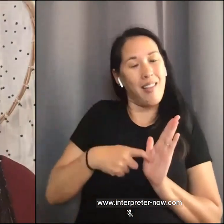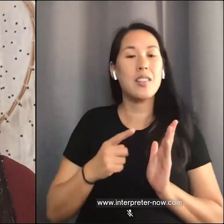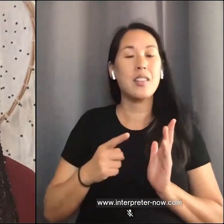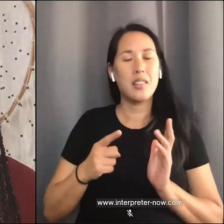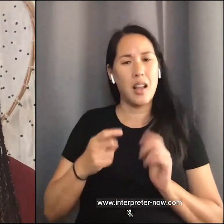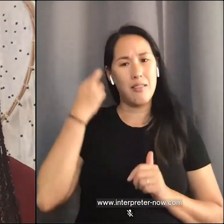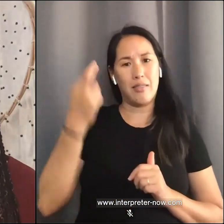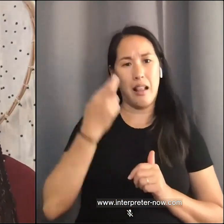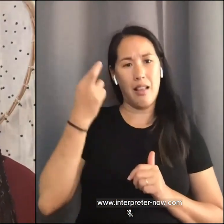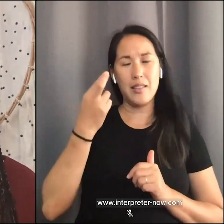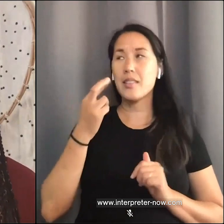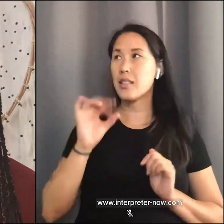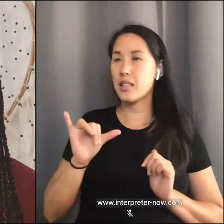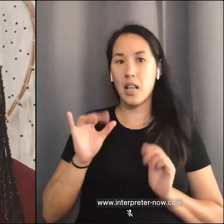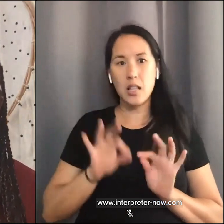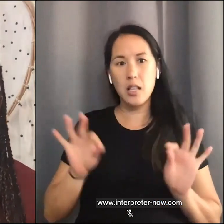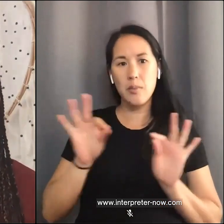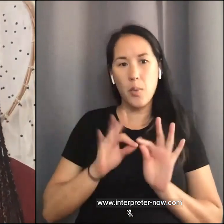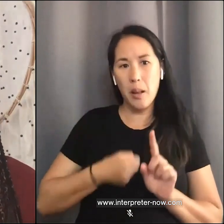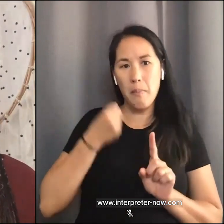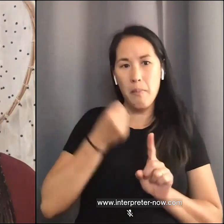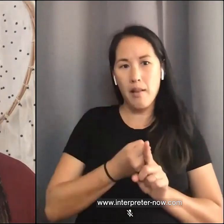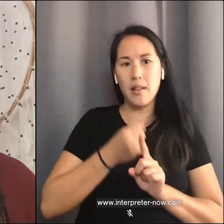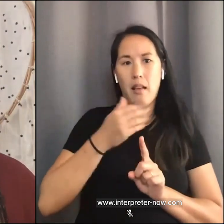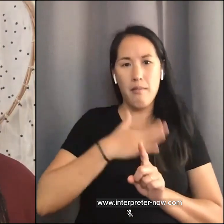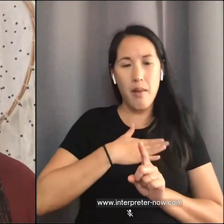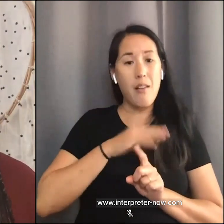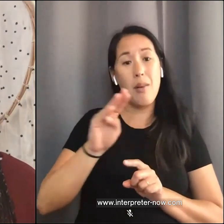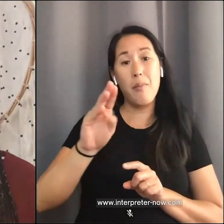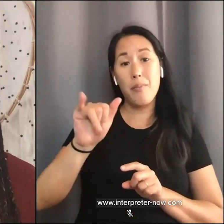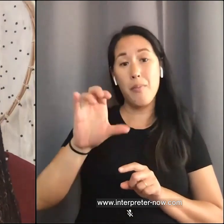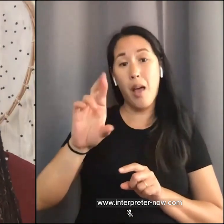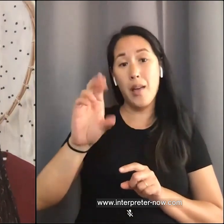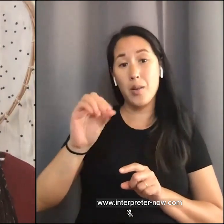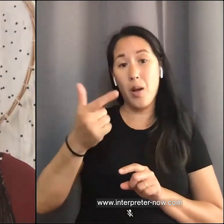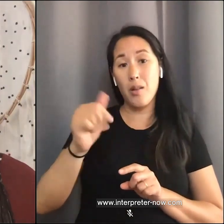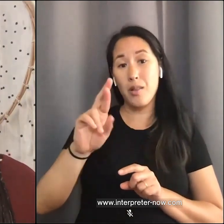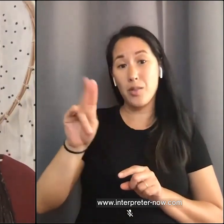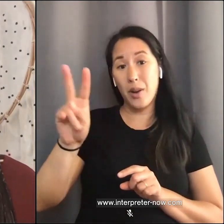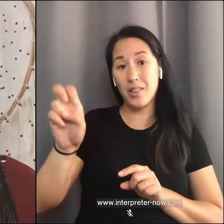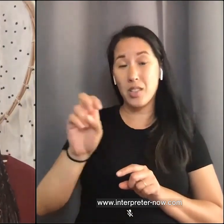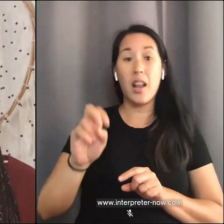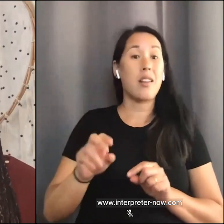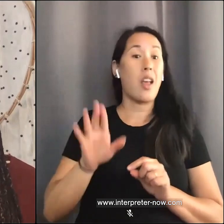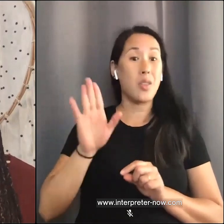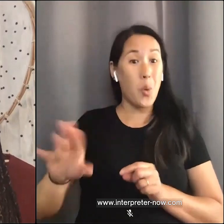the impact of microaggressions. Your intentions matter, and they do matter. But your impact